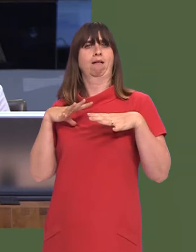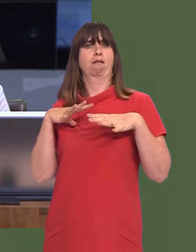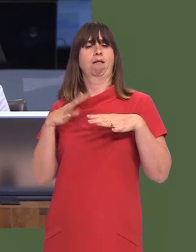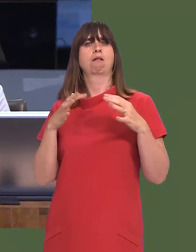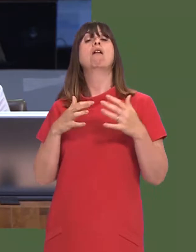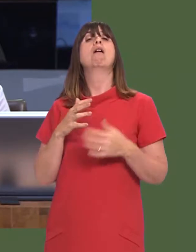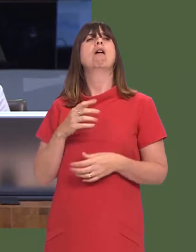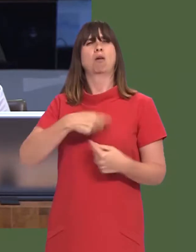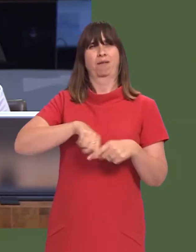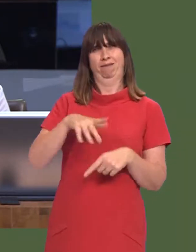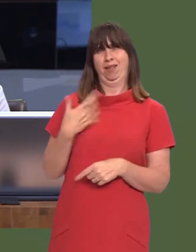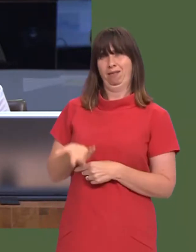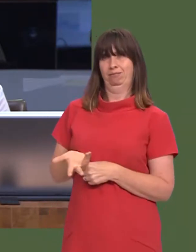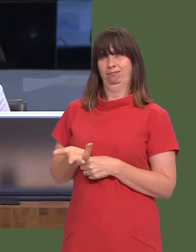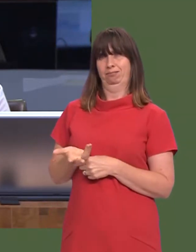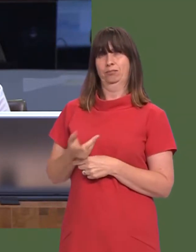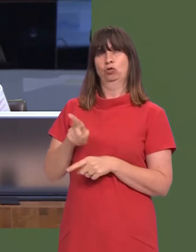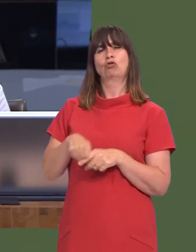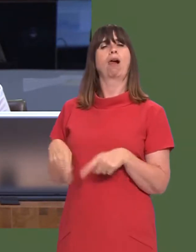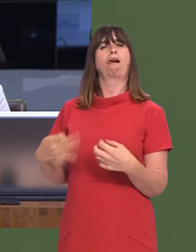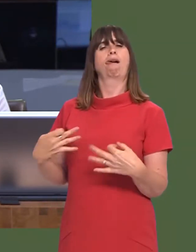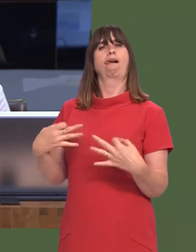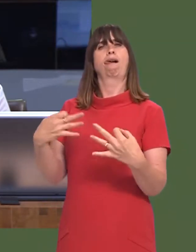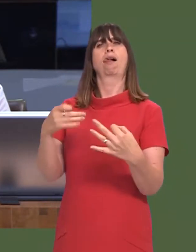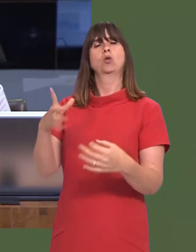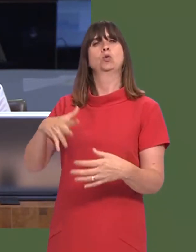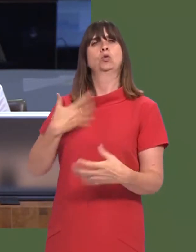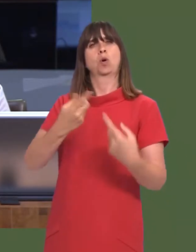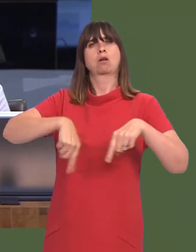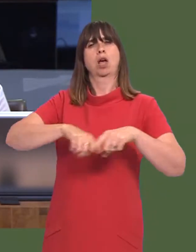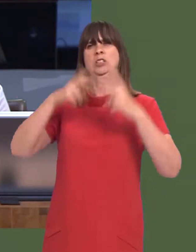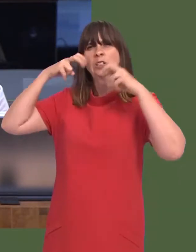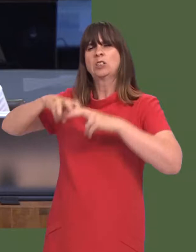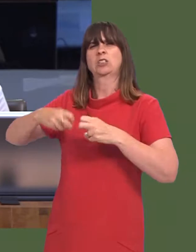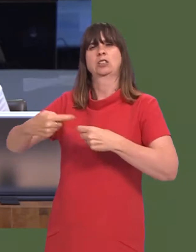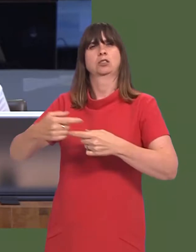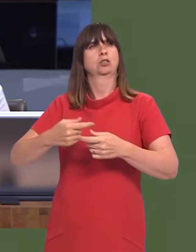Now, for many of us, this looks like a Government that is seeking to postpone scrutiny for a